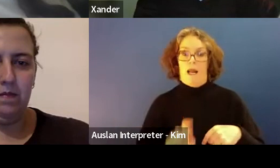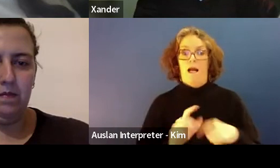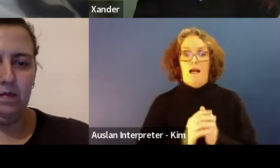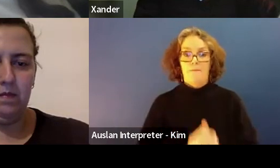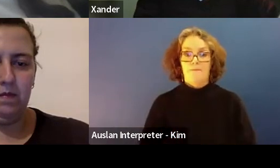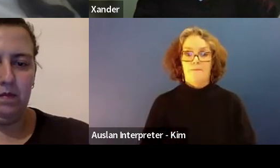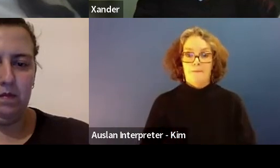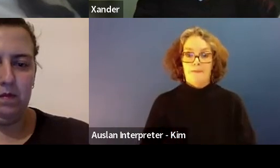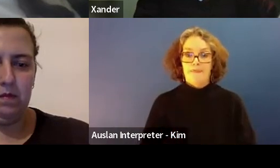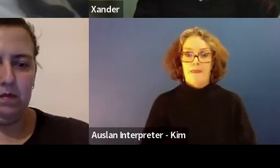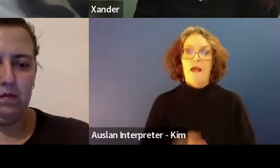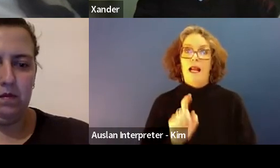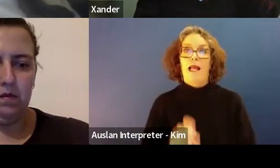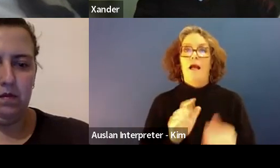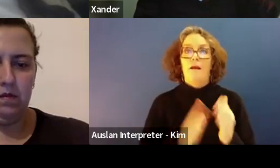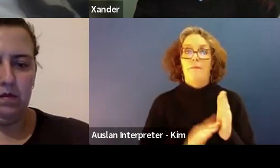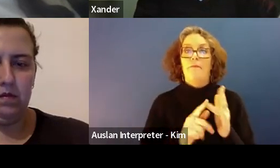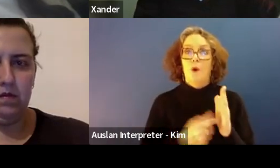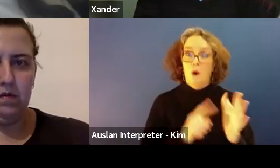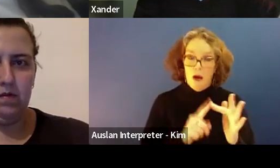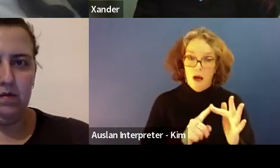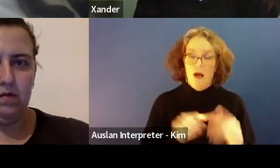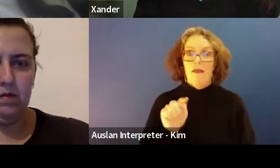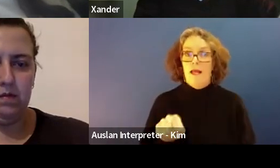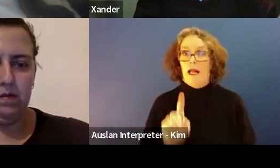By choosing the more option and in the show subtitle.